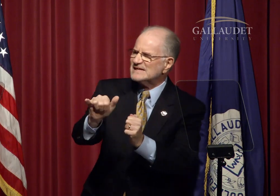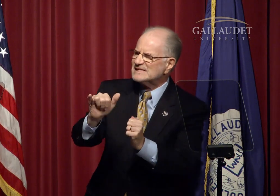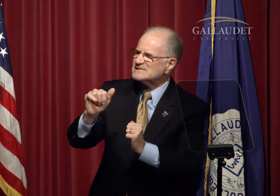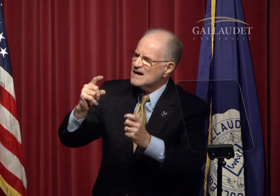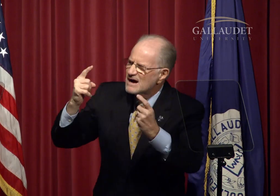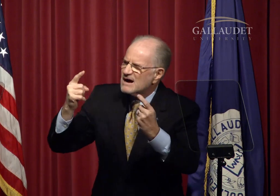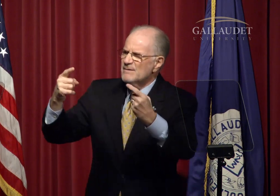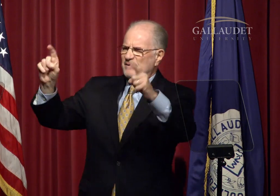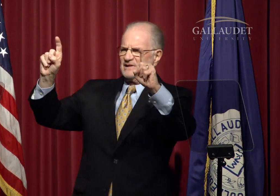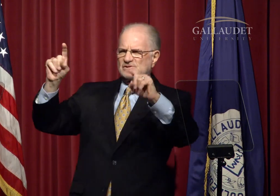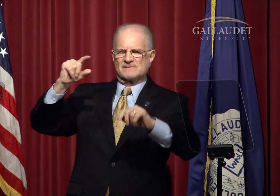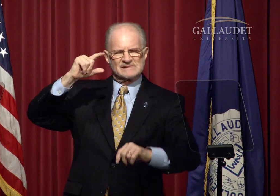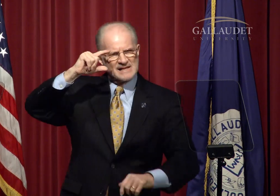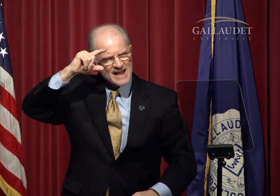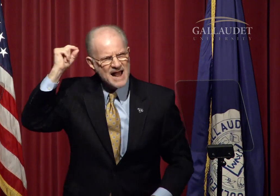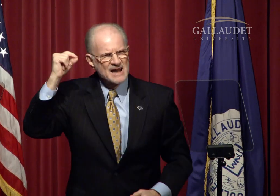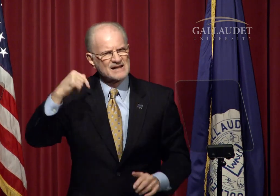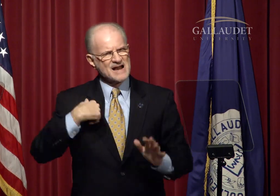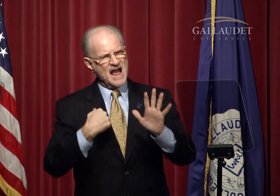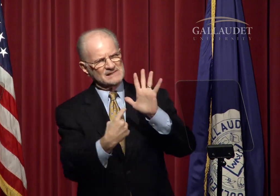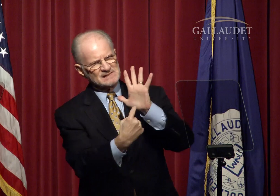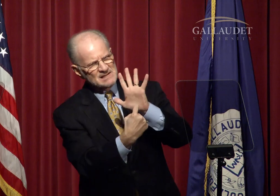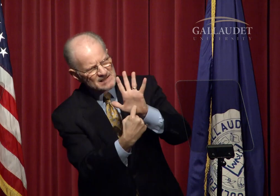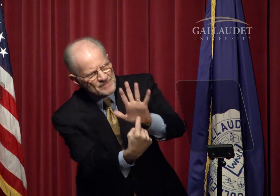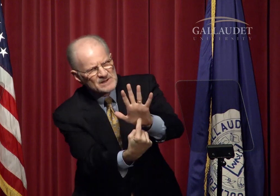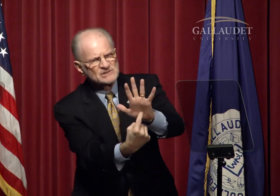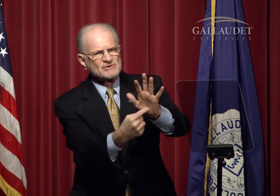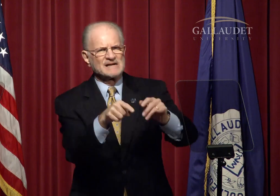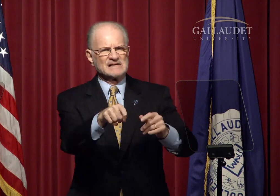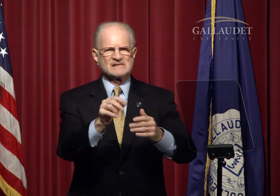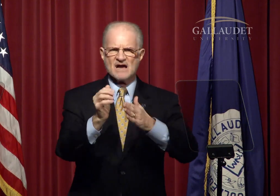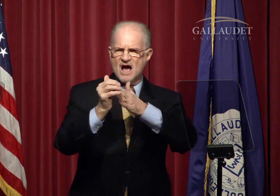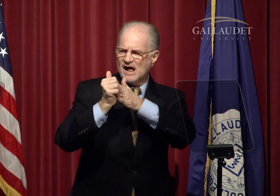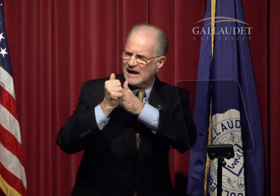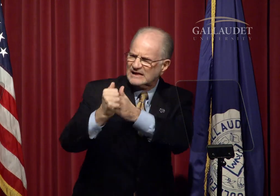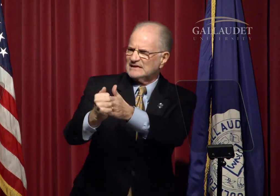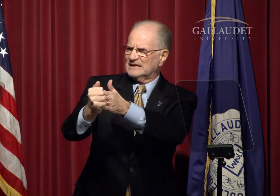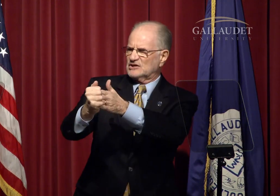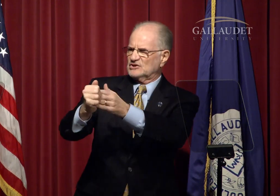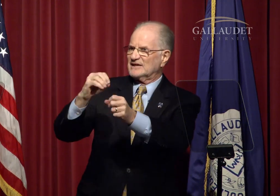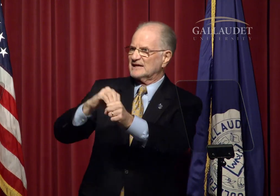With these accomplishments, Gallaudet has demonstrated